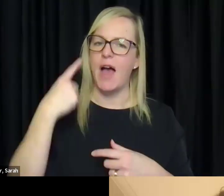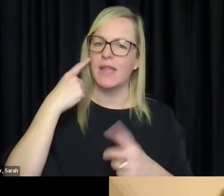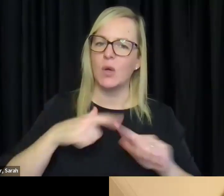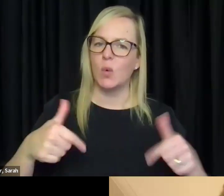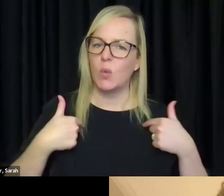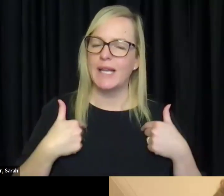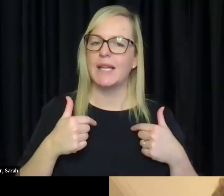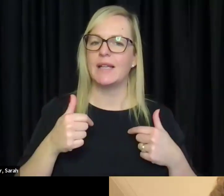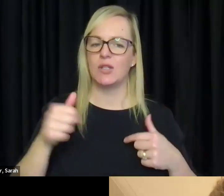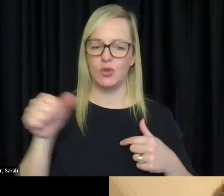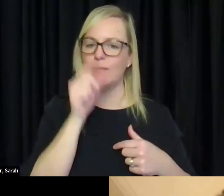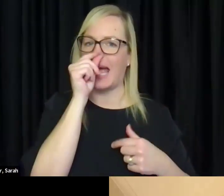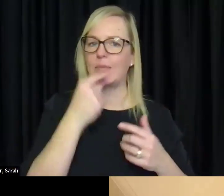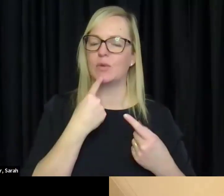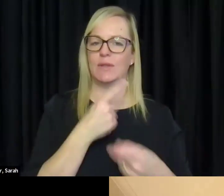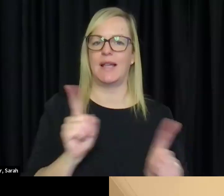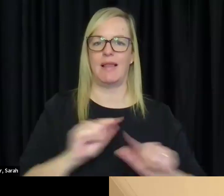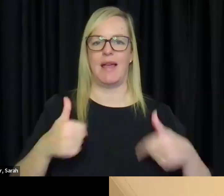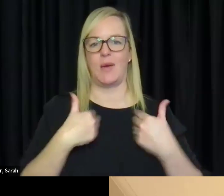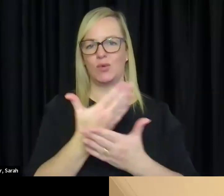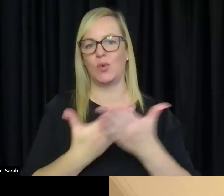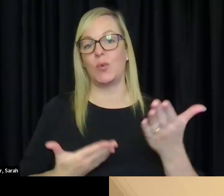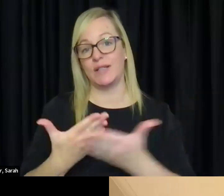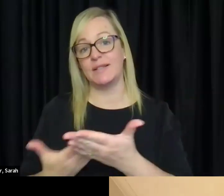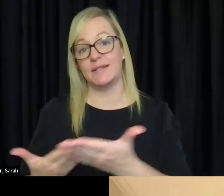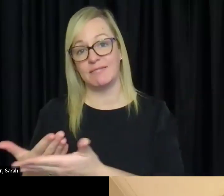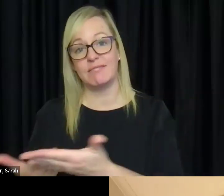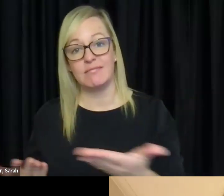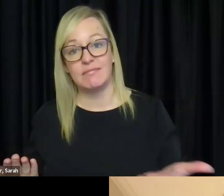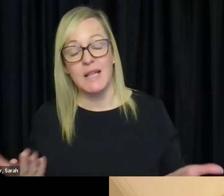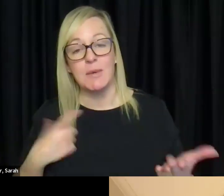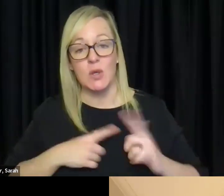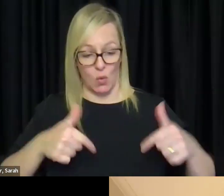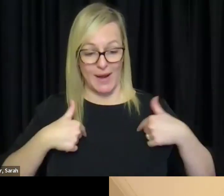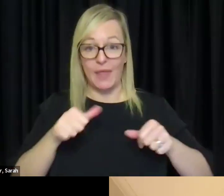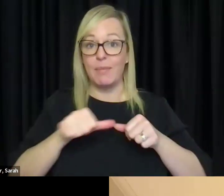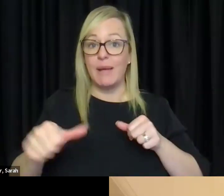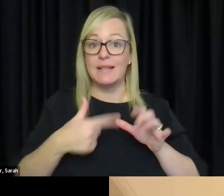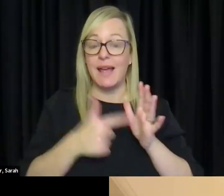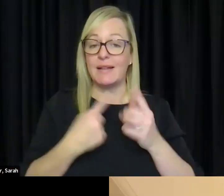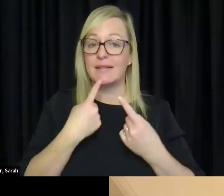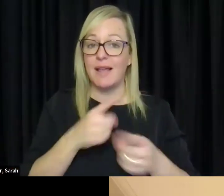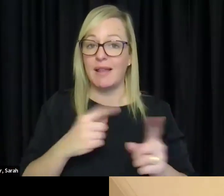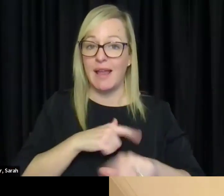to tell our own stories as well, because we are the best at telling our own stories and to have